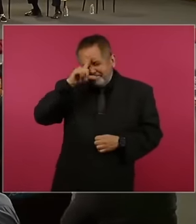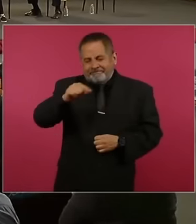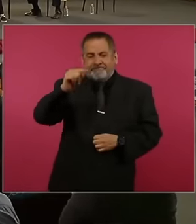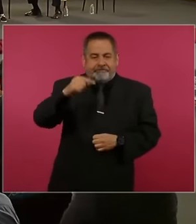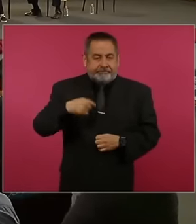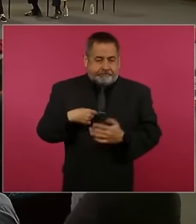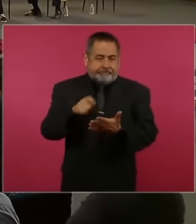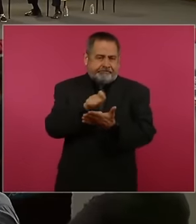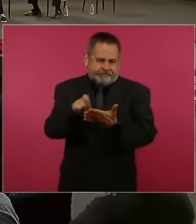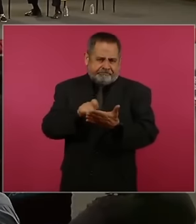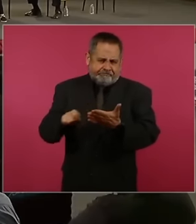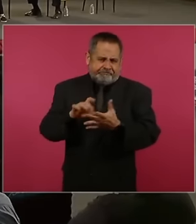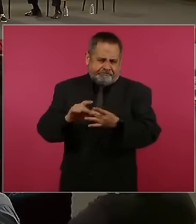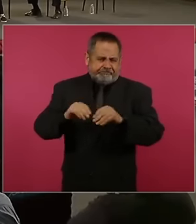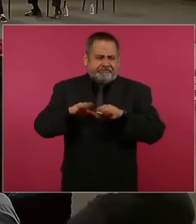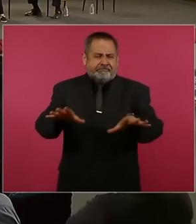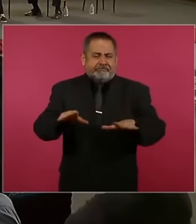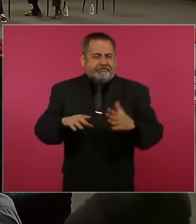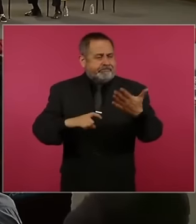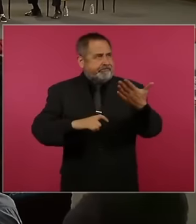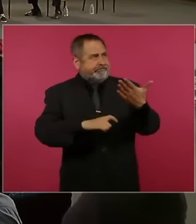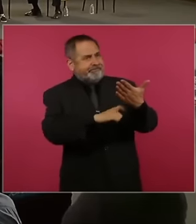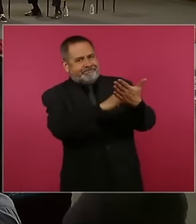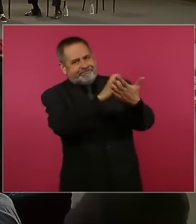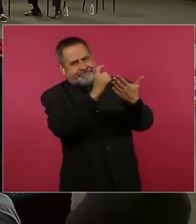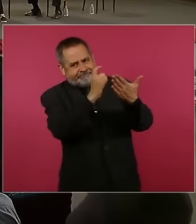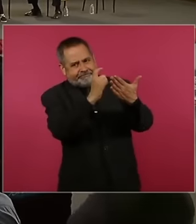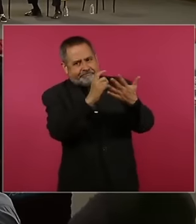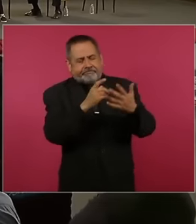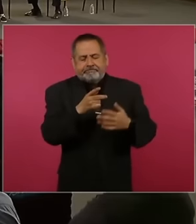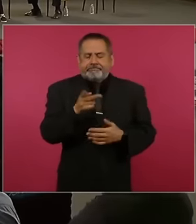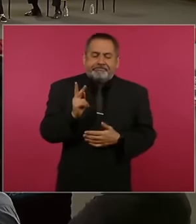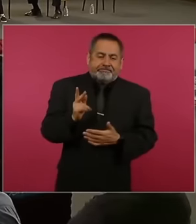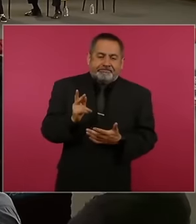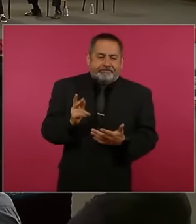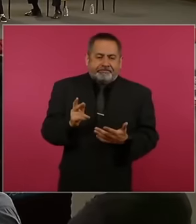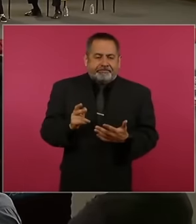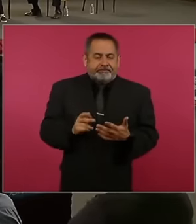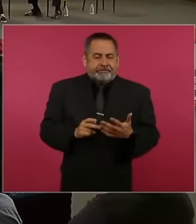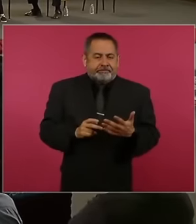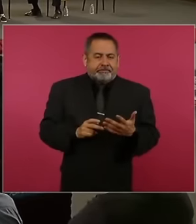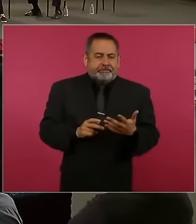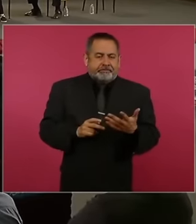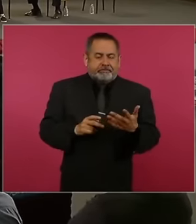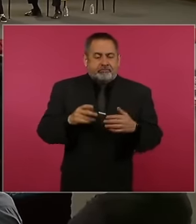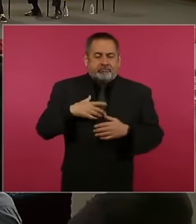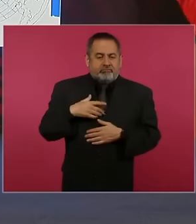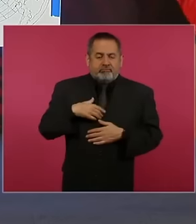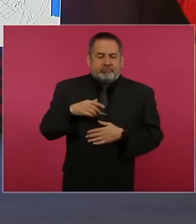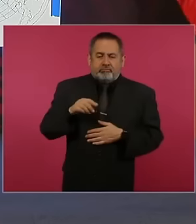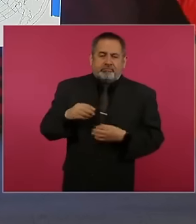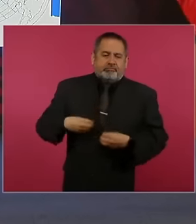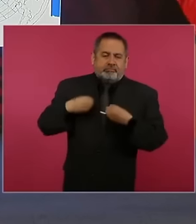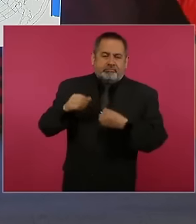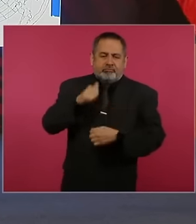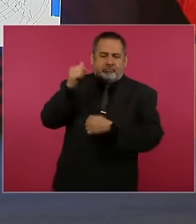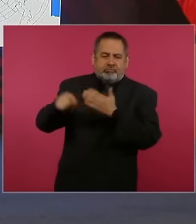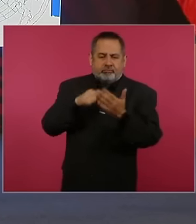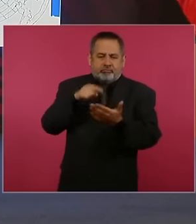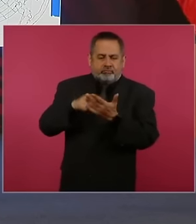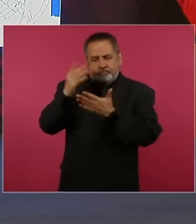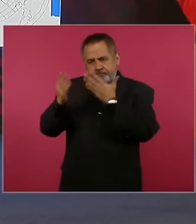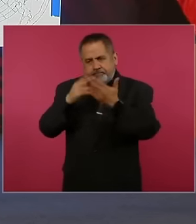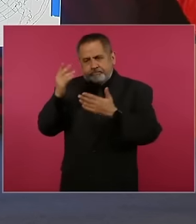about eclipses, this one was already eh eh I was already out of the country For study reasons, no, then